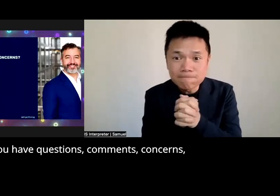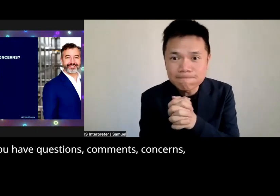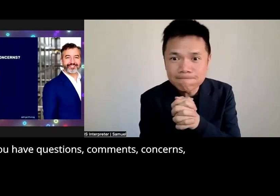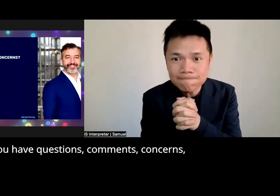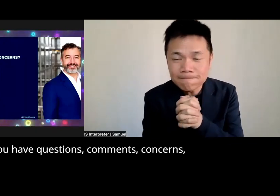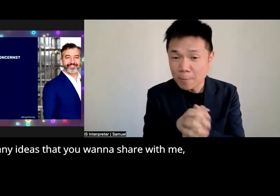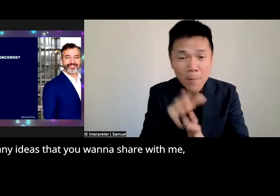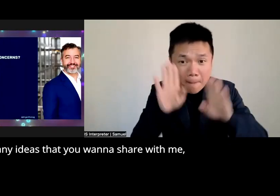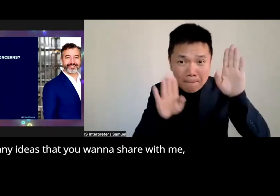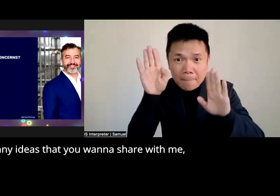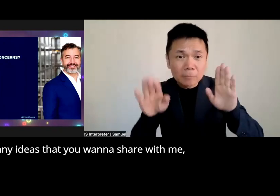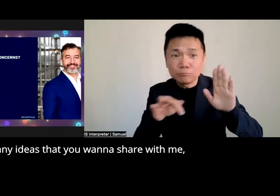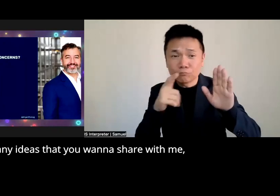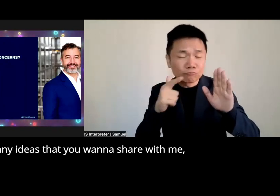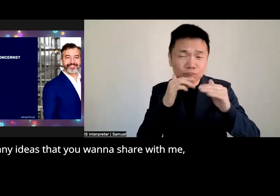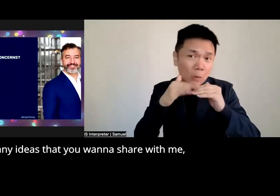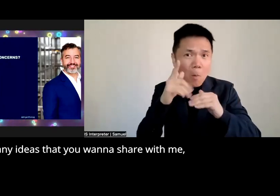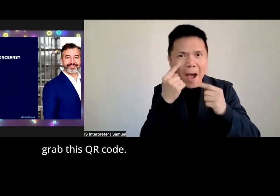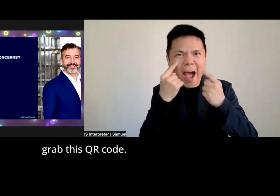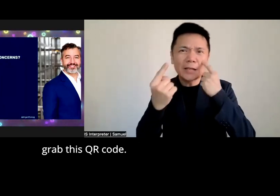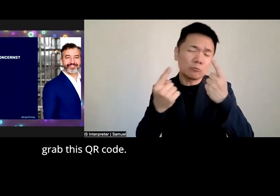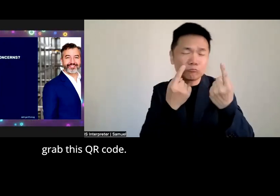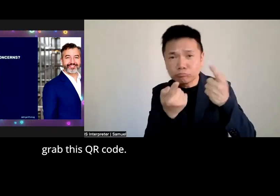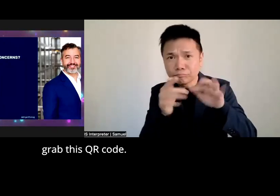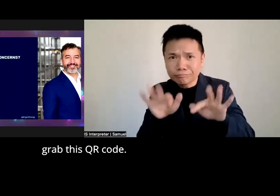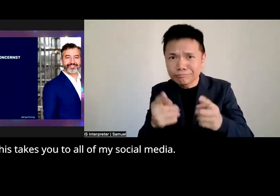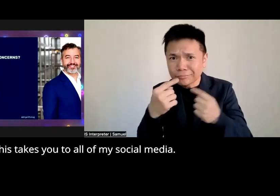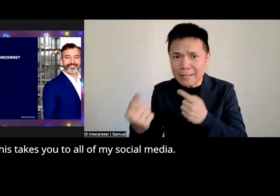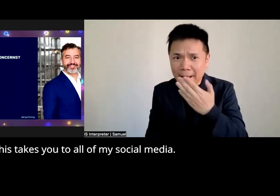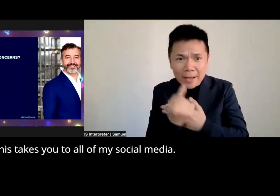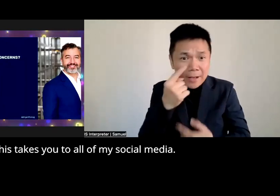questions comments concerns or any ideas that you want to share with me grab this QR code this takes